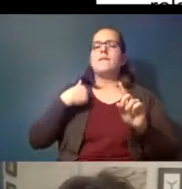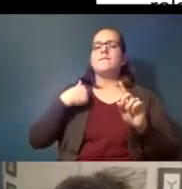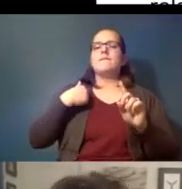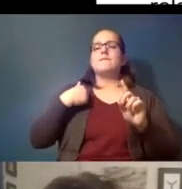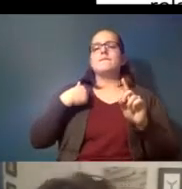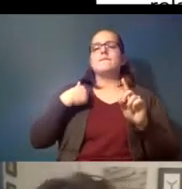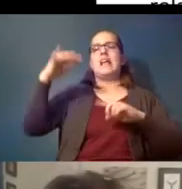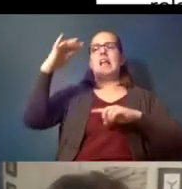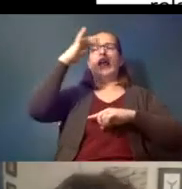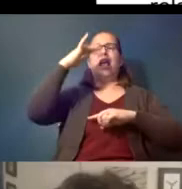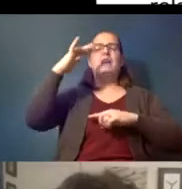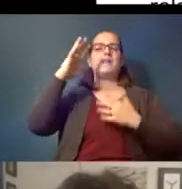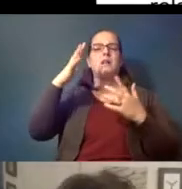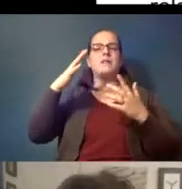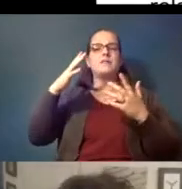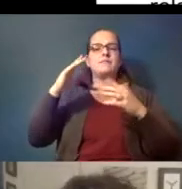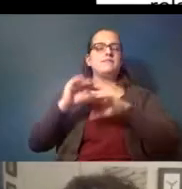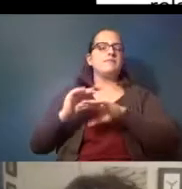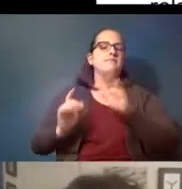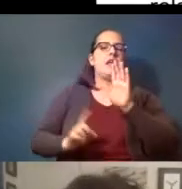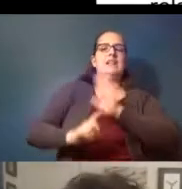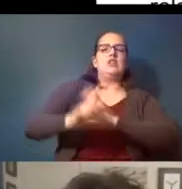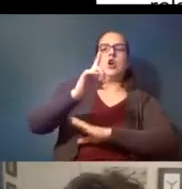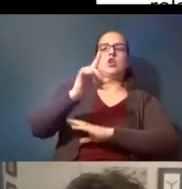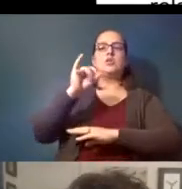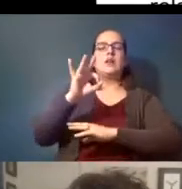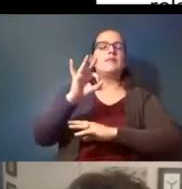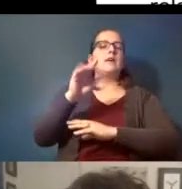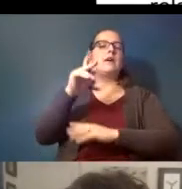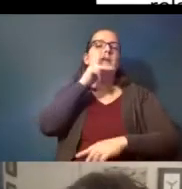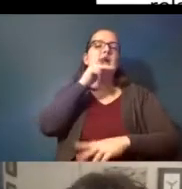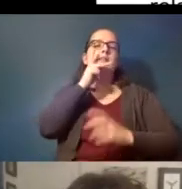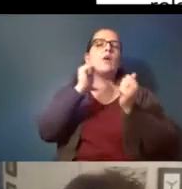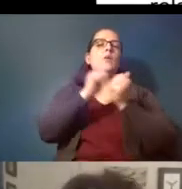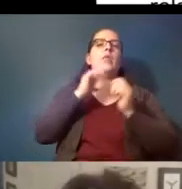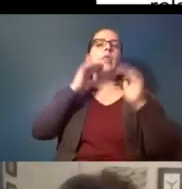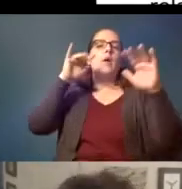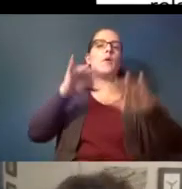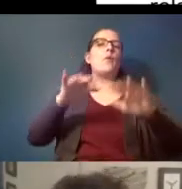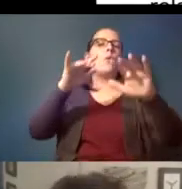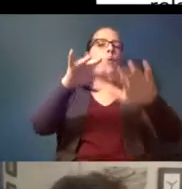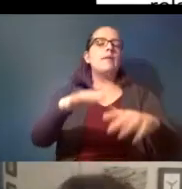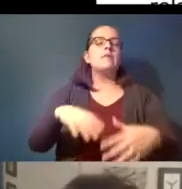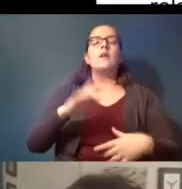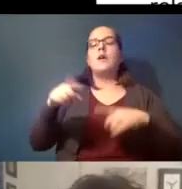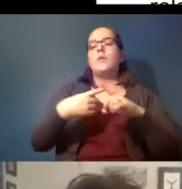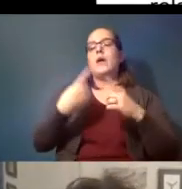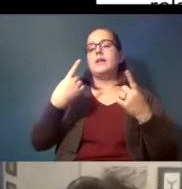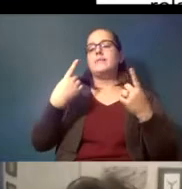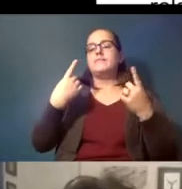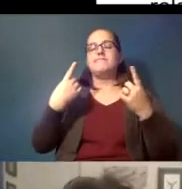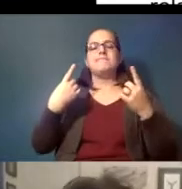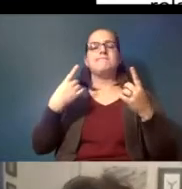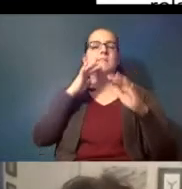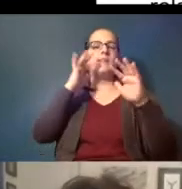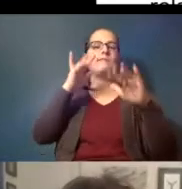launching of plastics with waves and there are when the ocean um kind of crashes in on itself